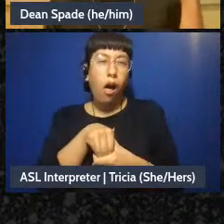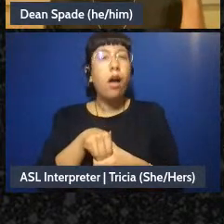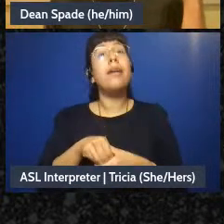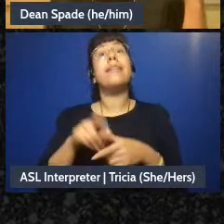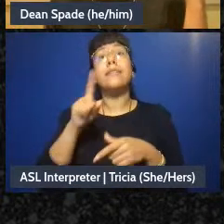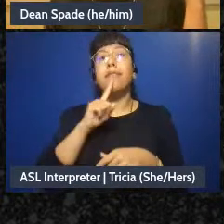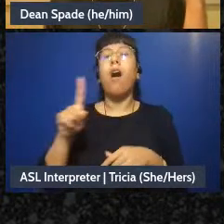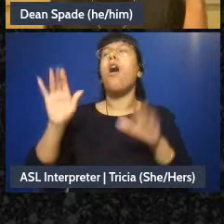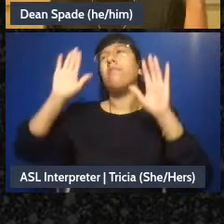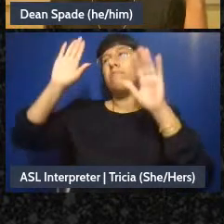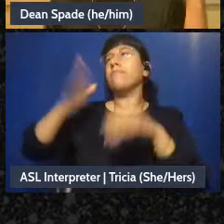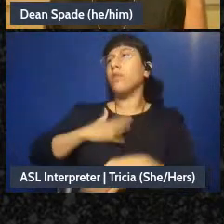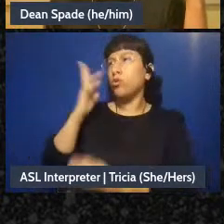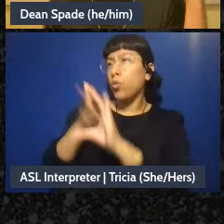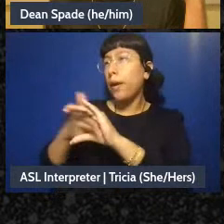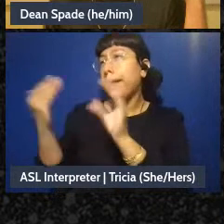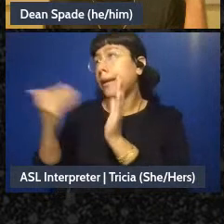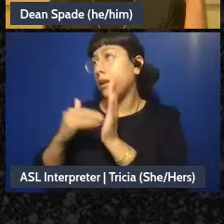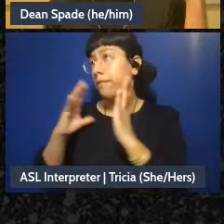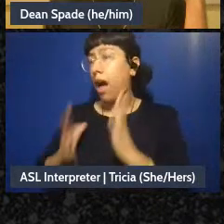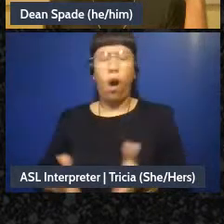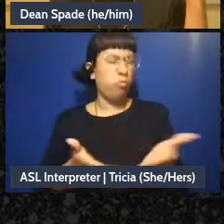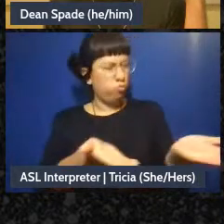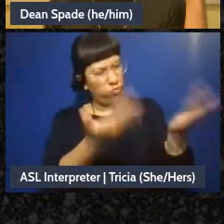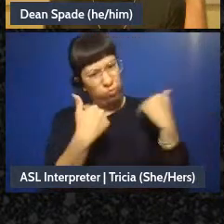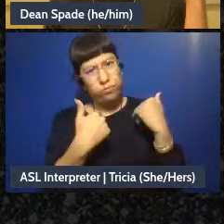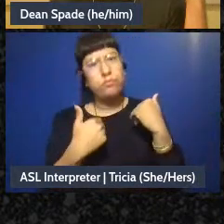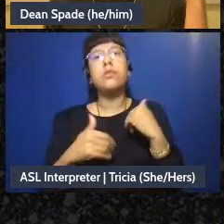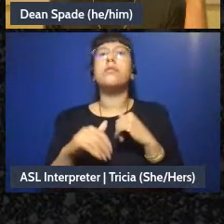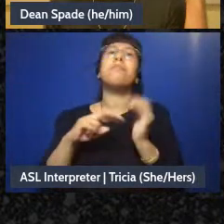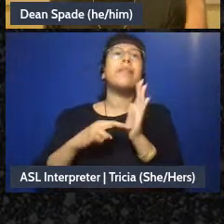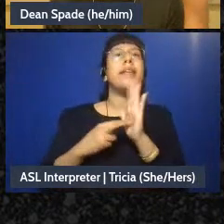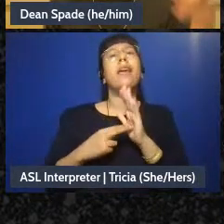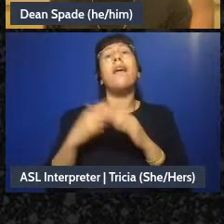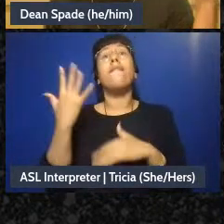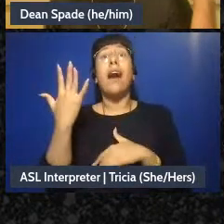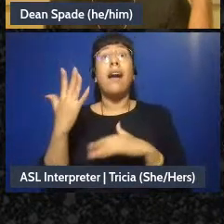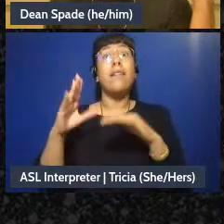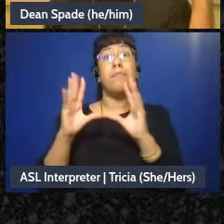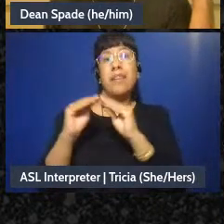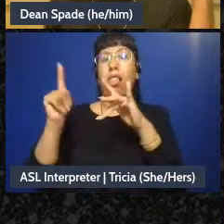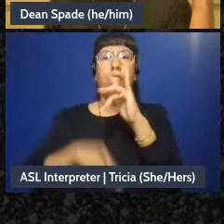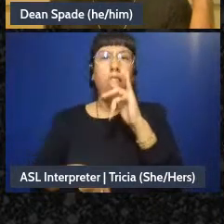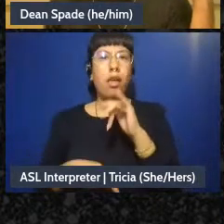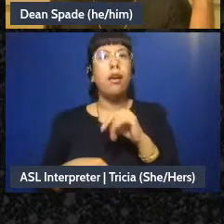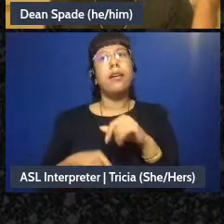so they can't show up and disrupt, um. And there's some notes at the bottom about other things that